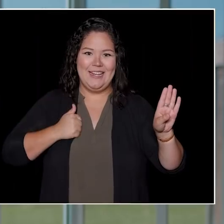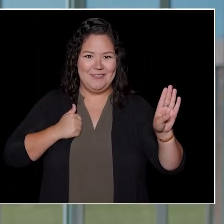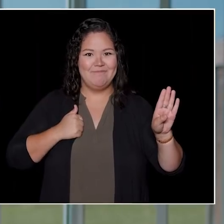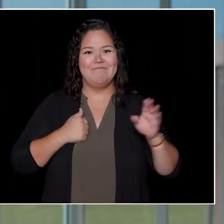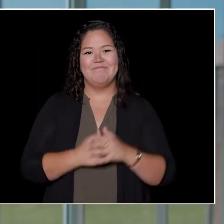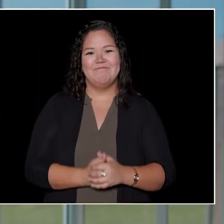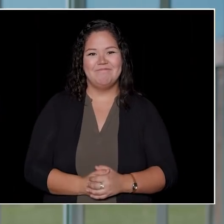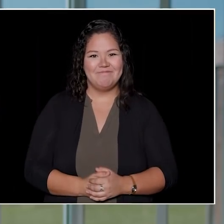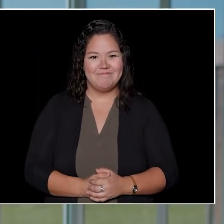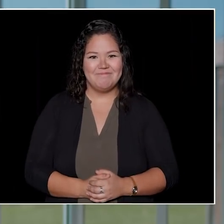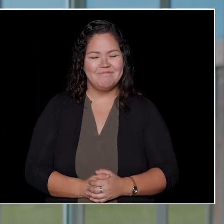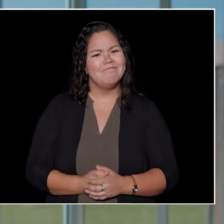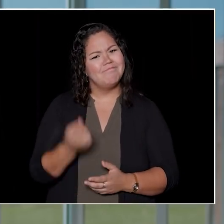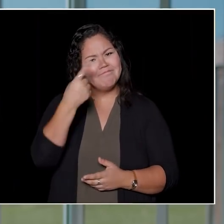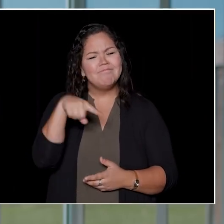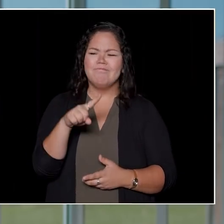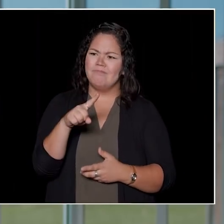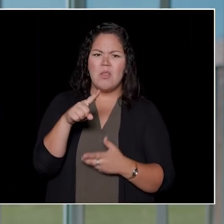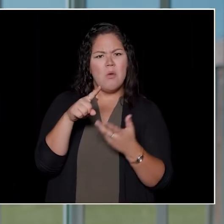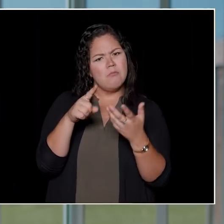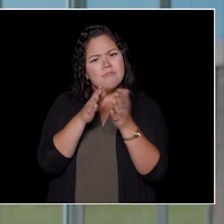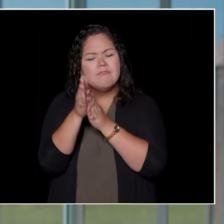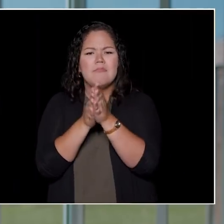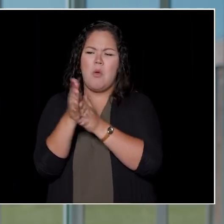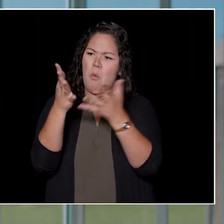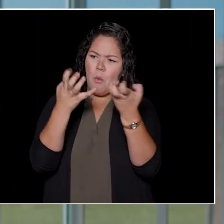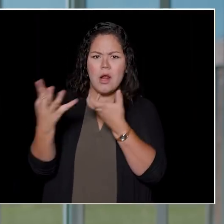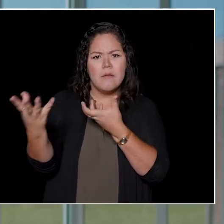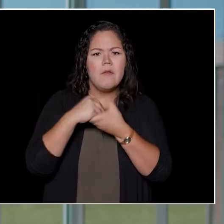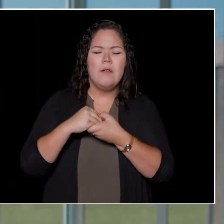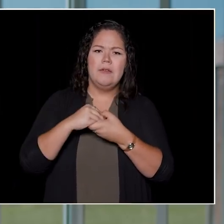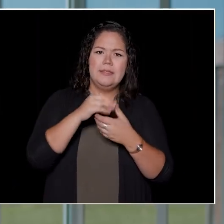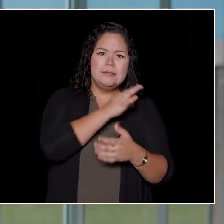to be a part of our faculty and staff and